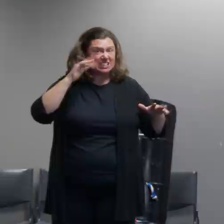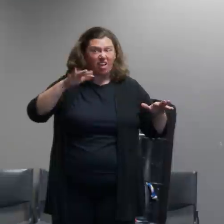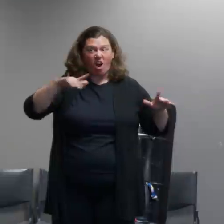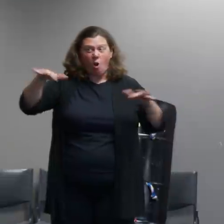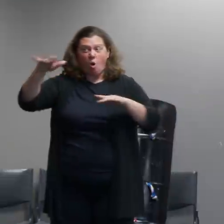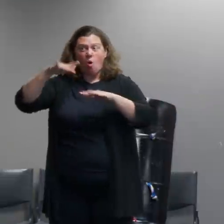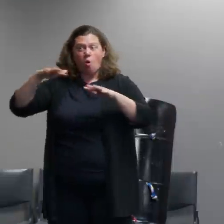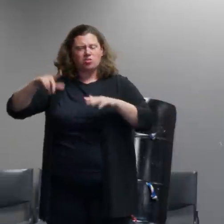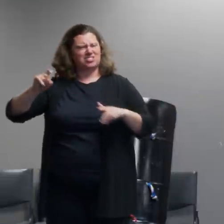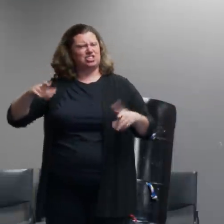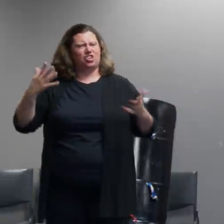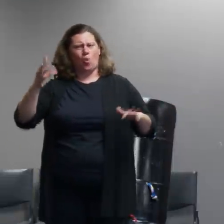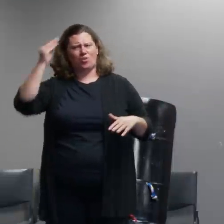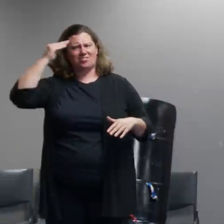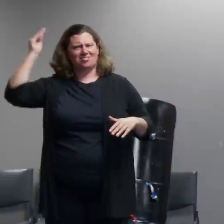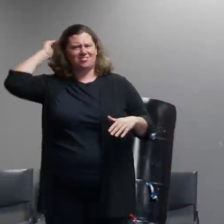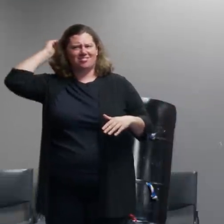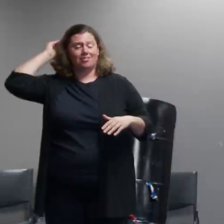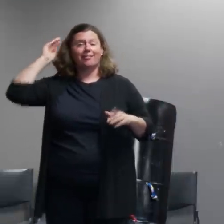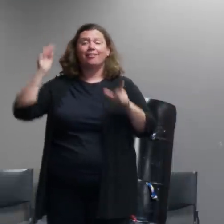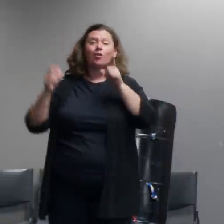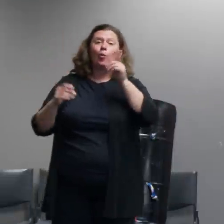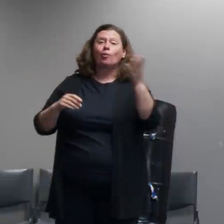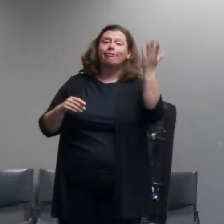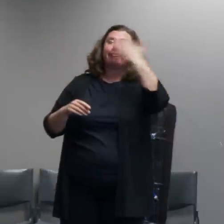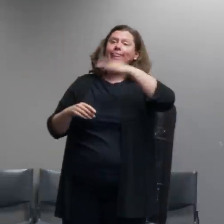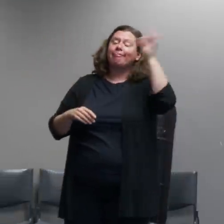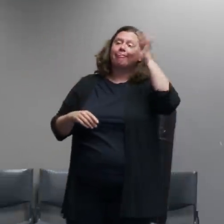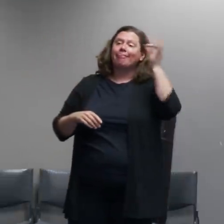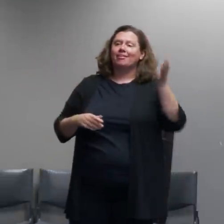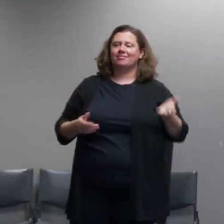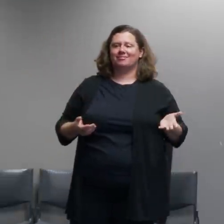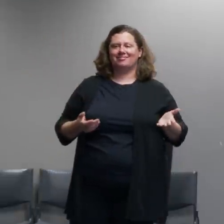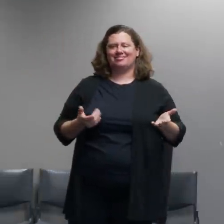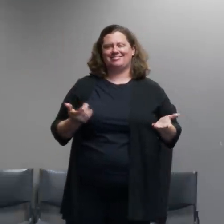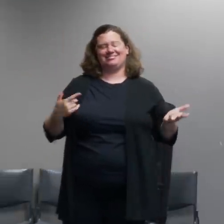had no idea that this was coming that's not an outcome that we ever want